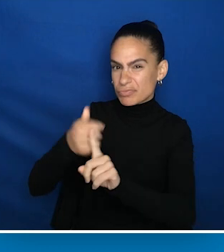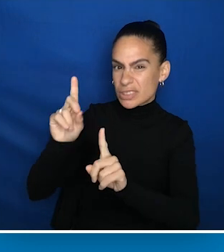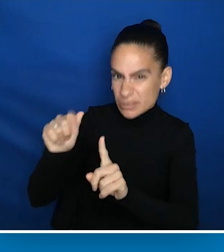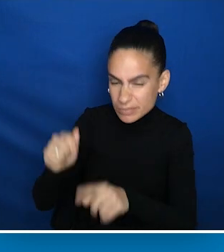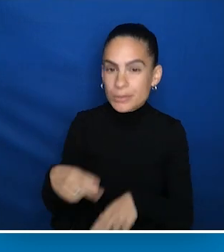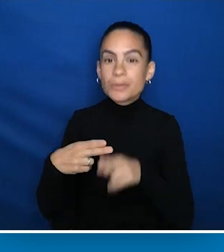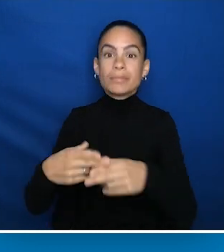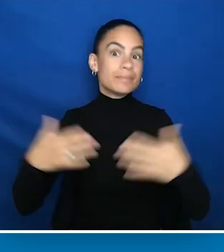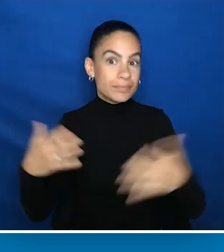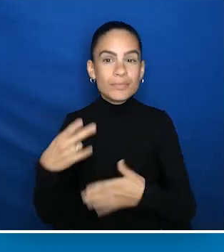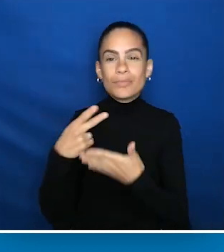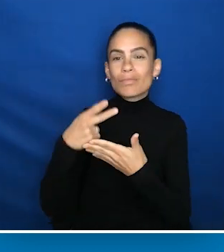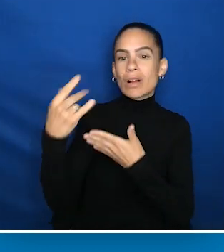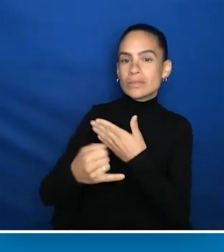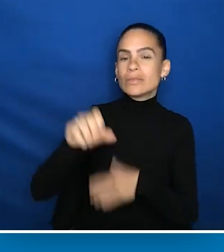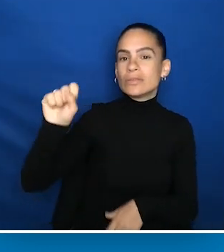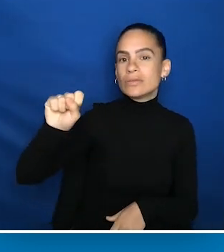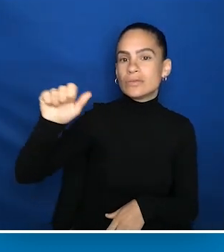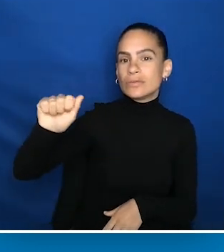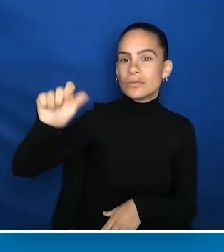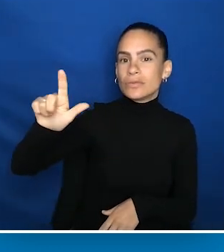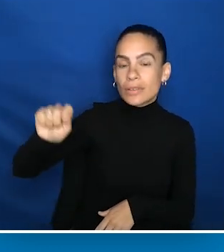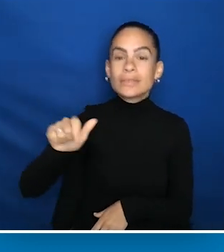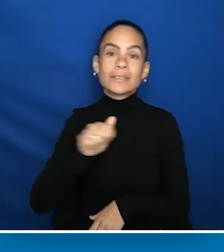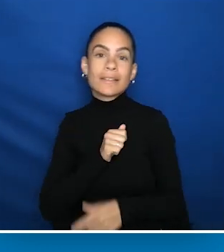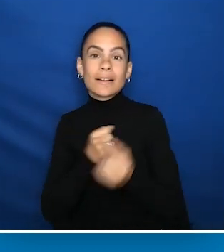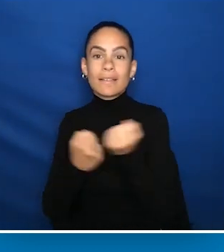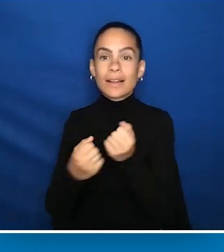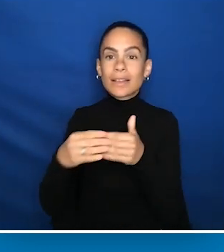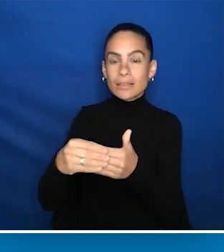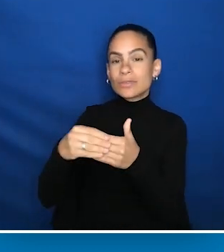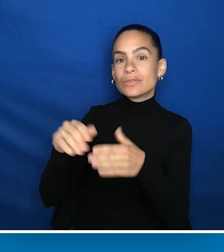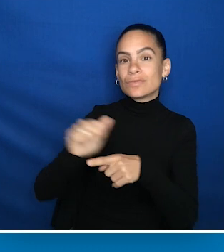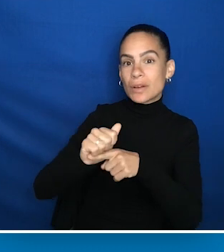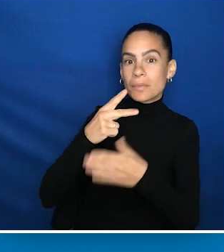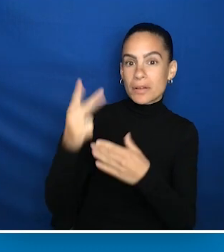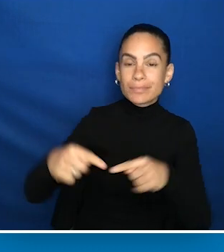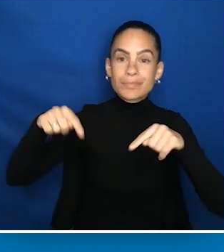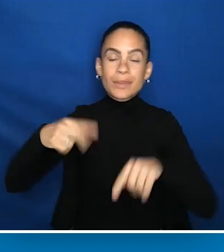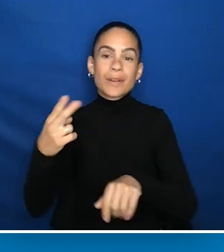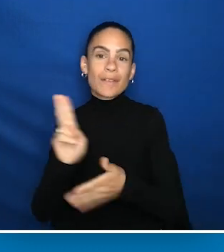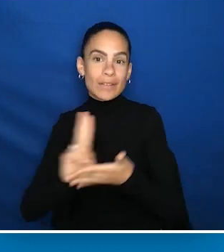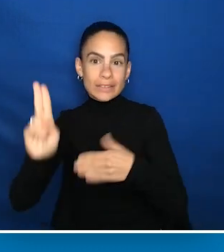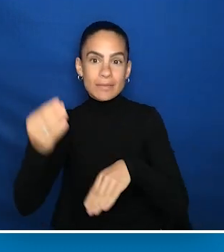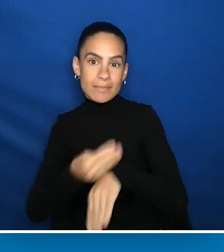Project SALT, Self-Advocate Leadership Training Program. It's here at the University of Miami Mailman Center for Child Development.